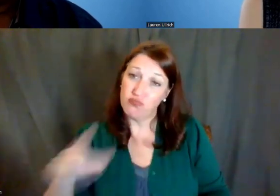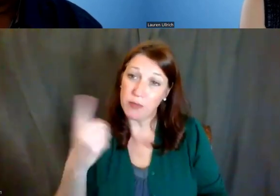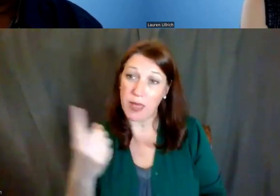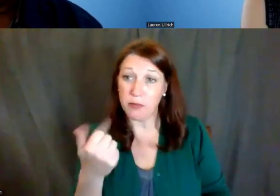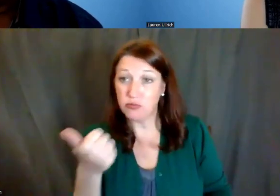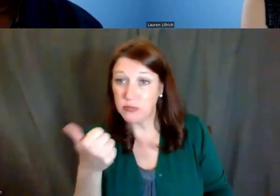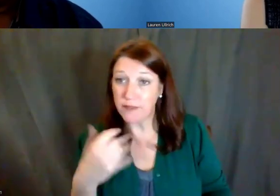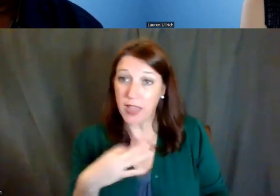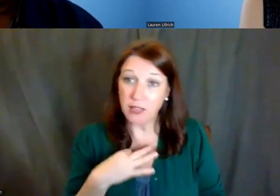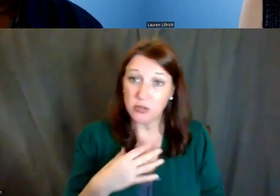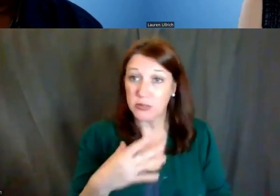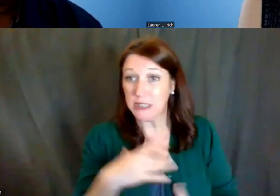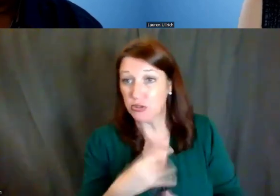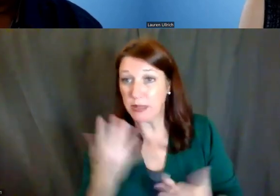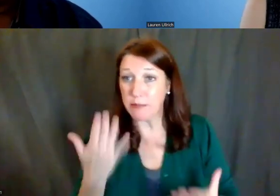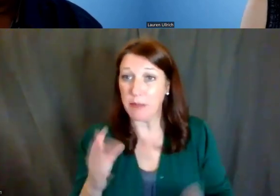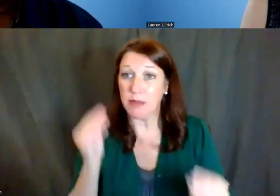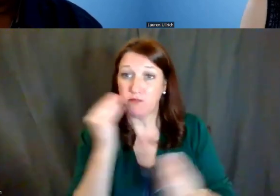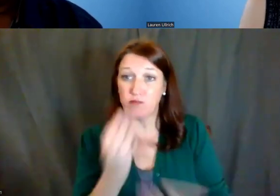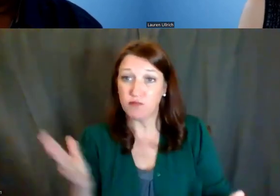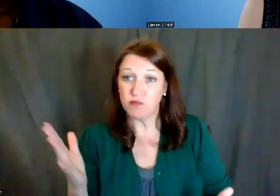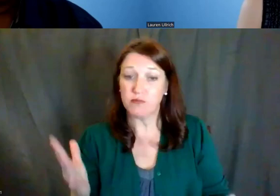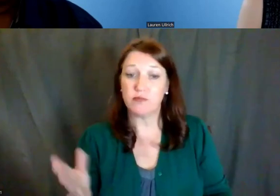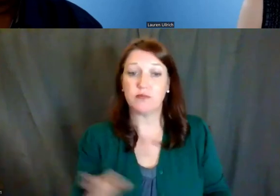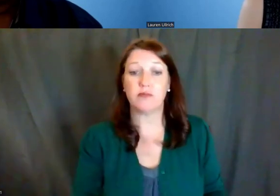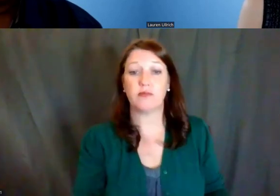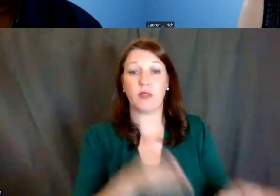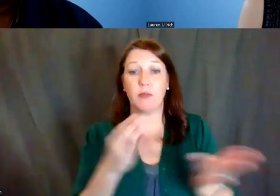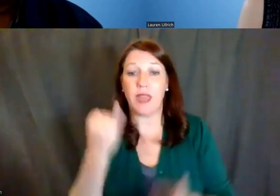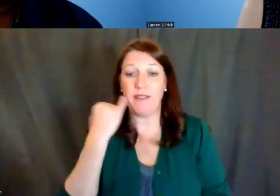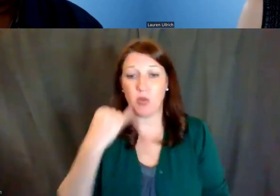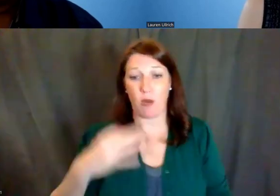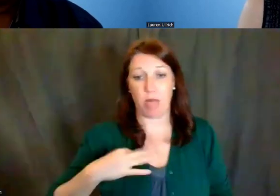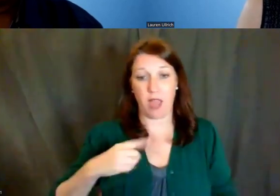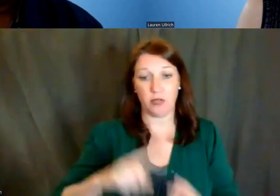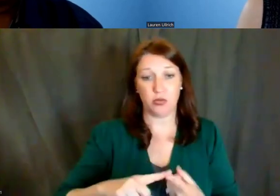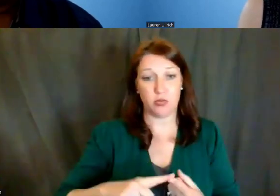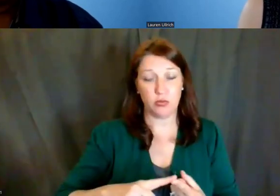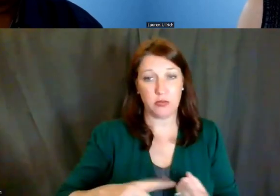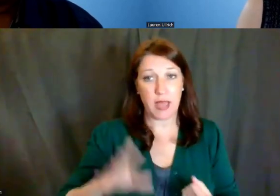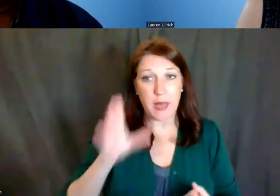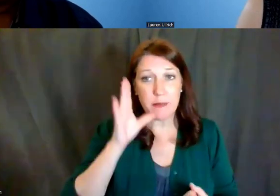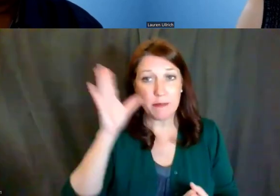for and interested in. And if you apply to the parent, we might not know that you're eligible or interested in,